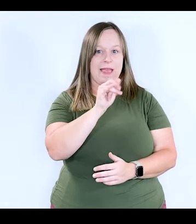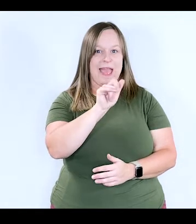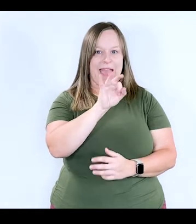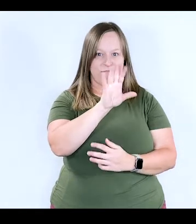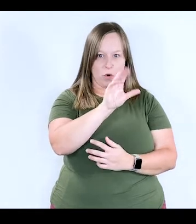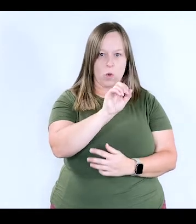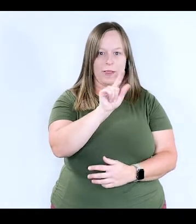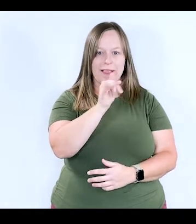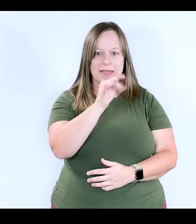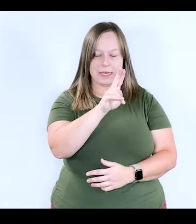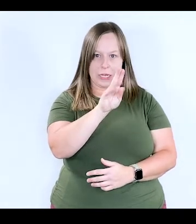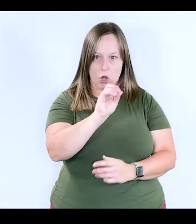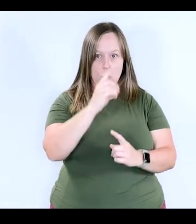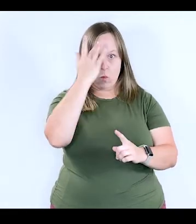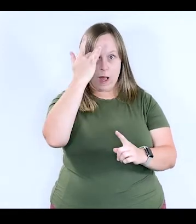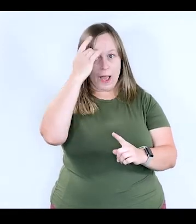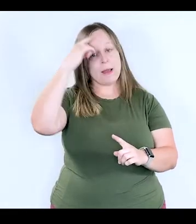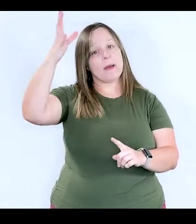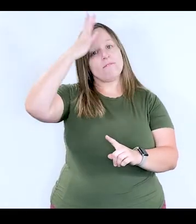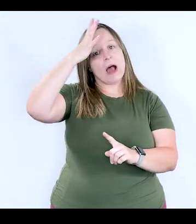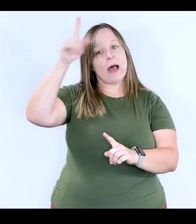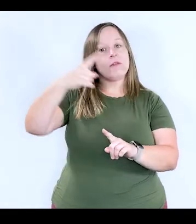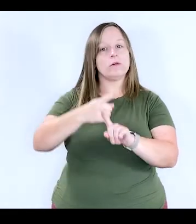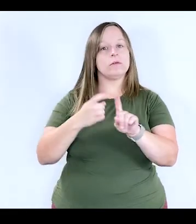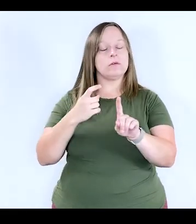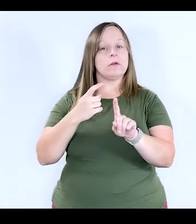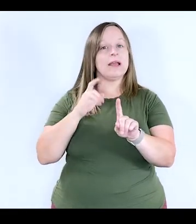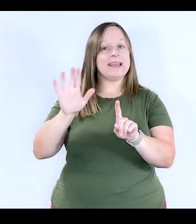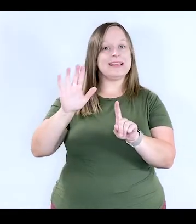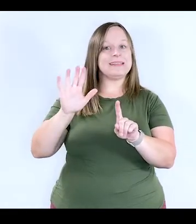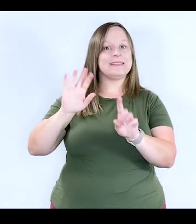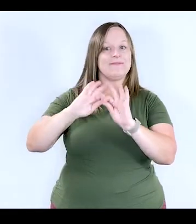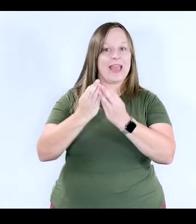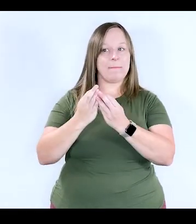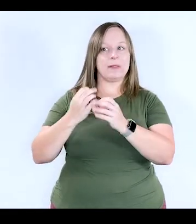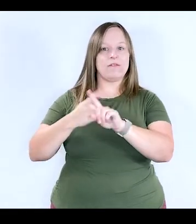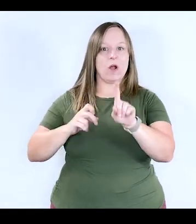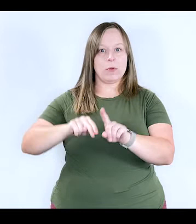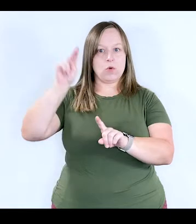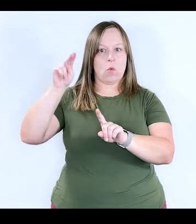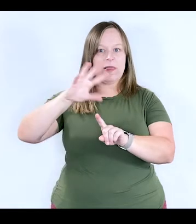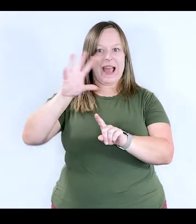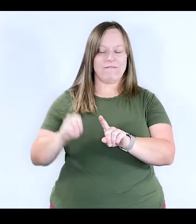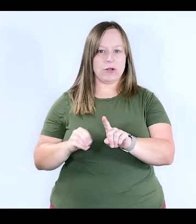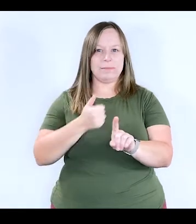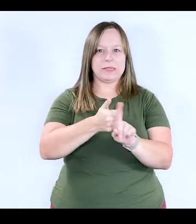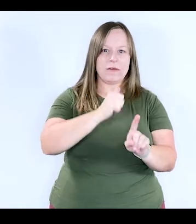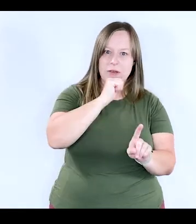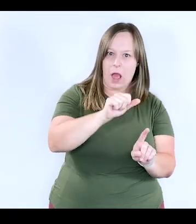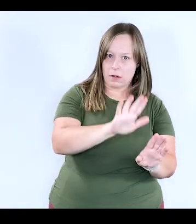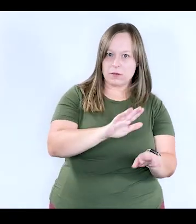Afro-Latino because my father has African ancestry. He is from North Africa originally.